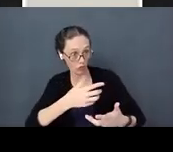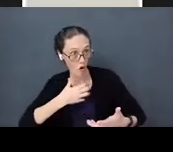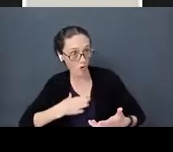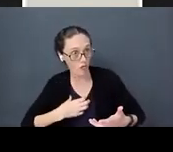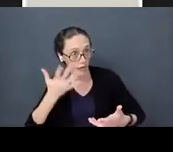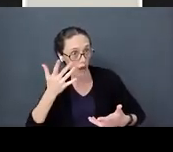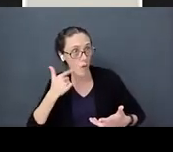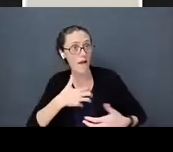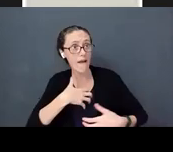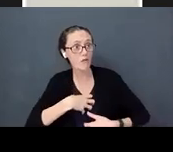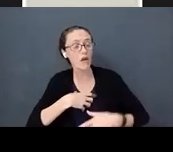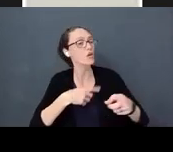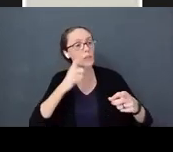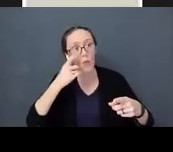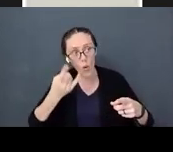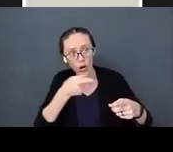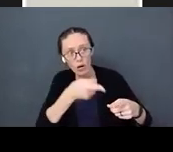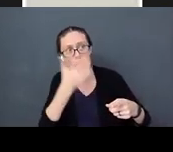Are you bored? Is that why you are kicking your brother?”